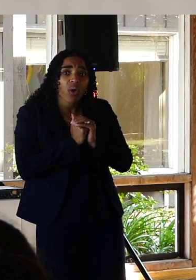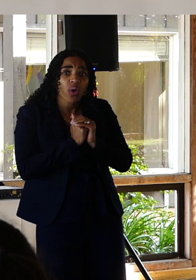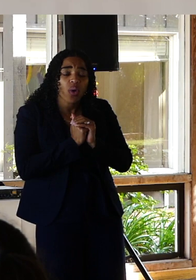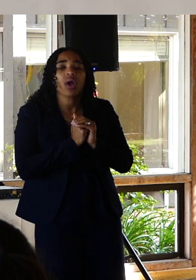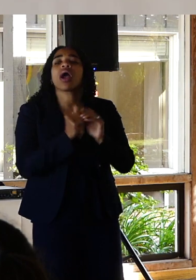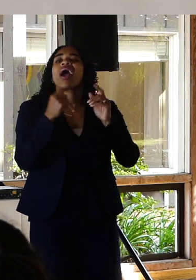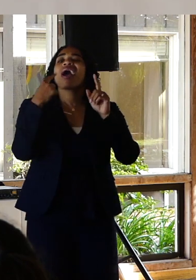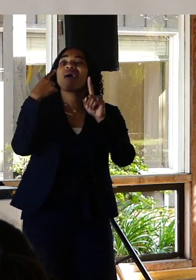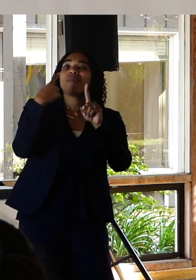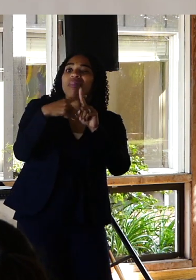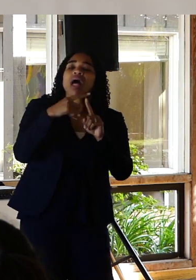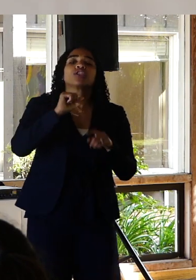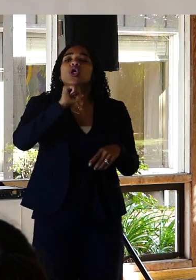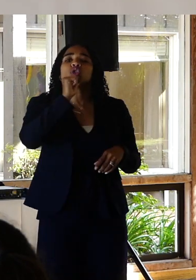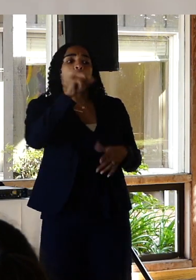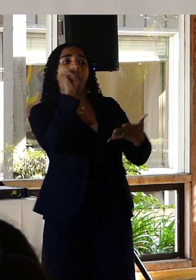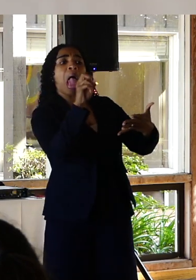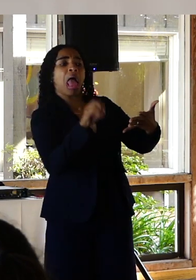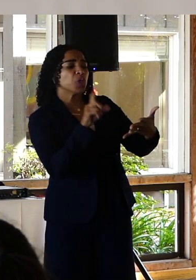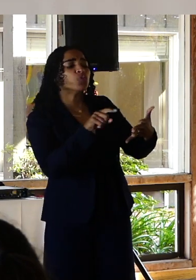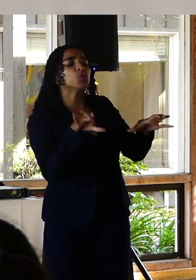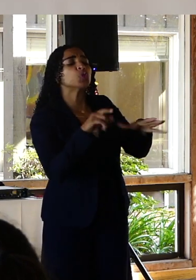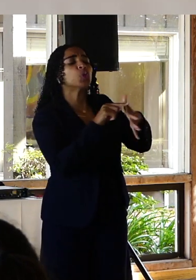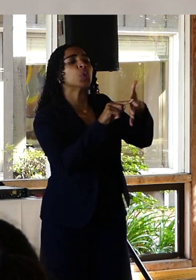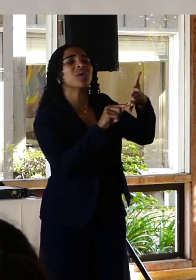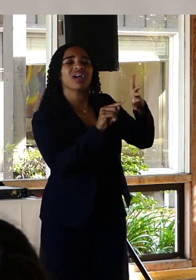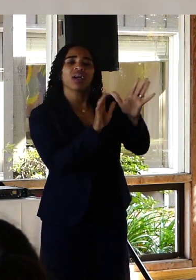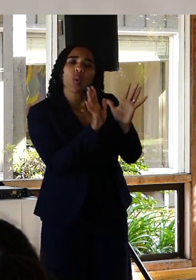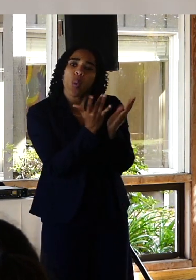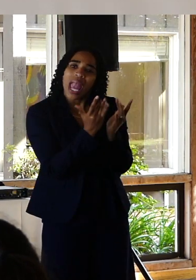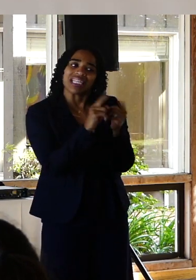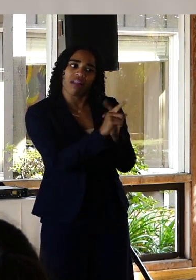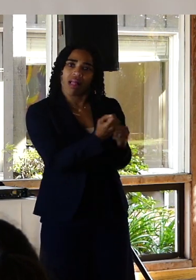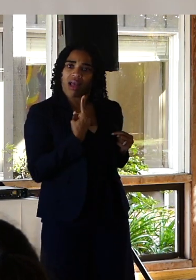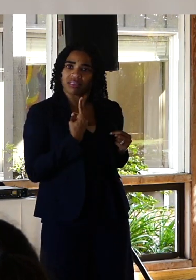start coming up with solutions unless you're asked for them. Most of us